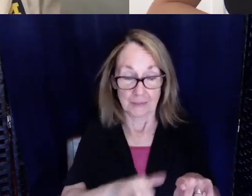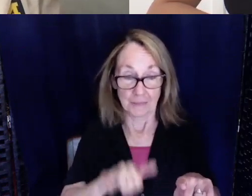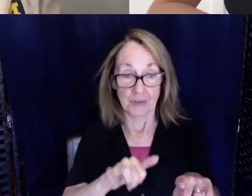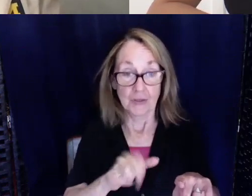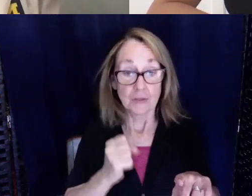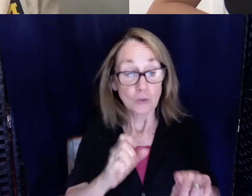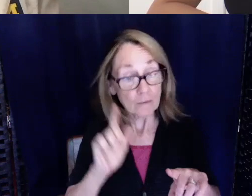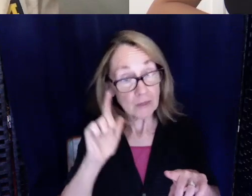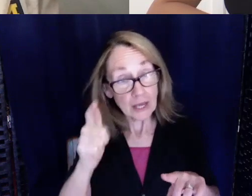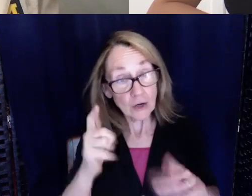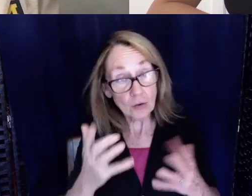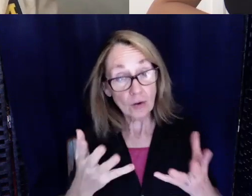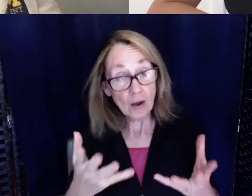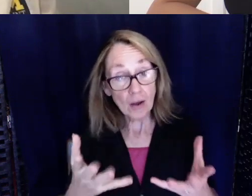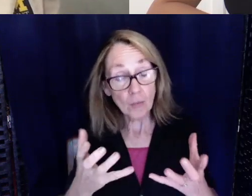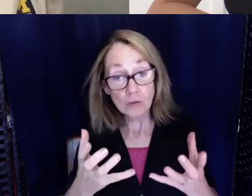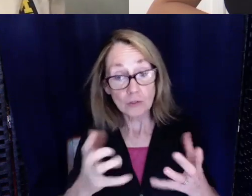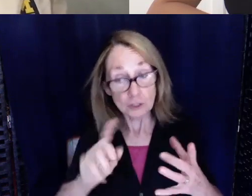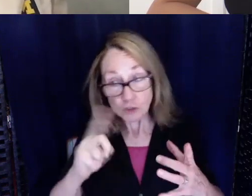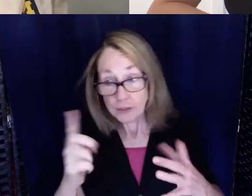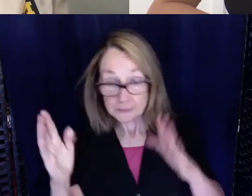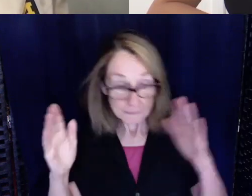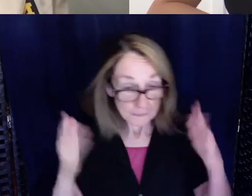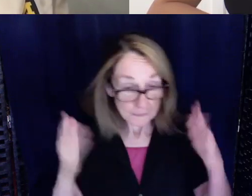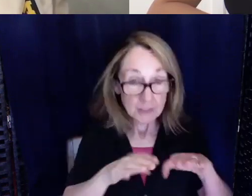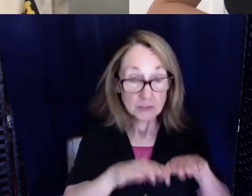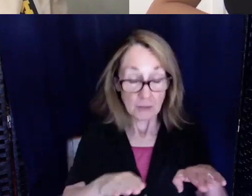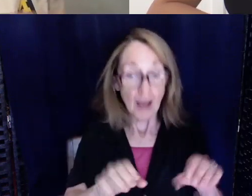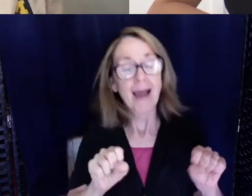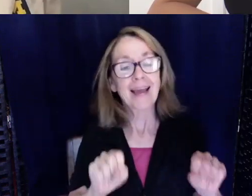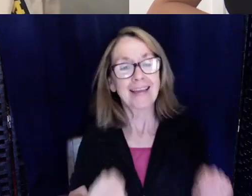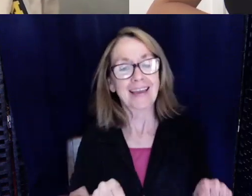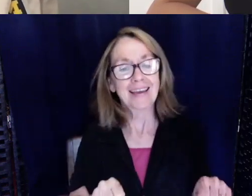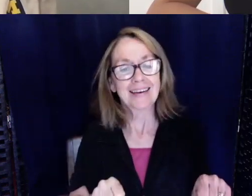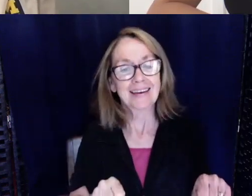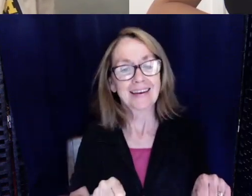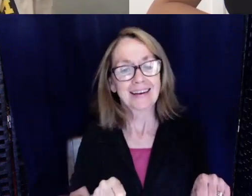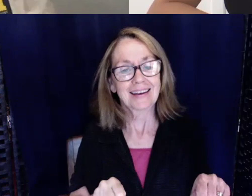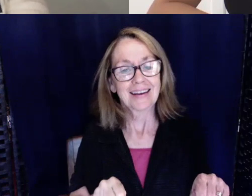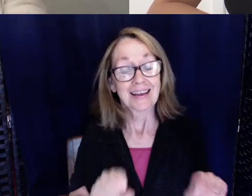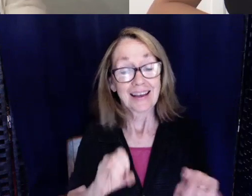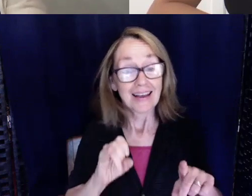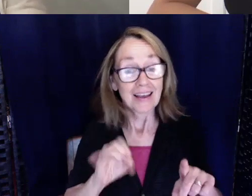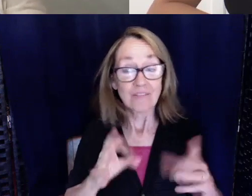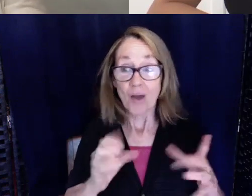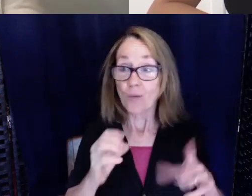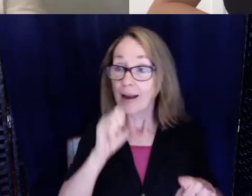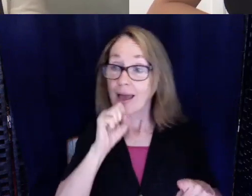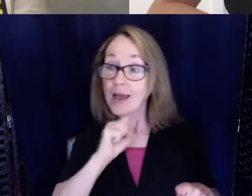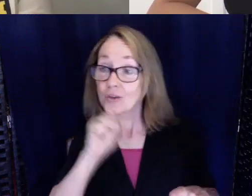want to go and just do pediatrics I can do that. If I get sick of it and I just want to do elderly people then I can do that.